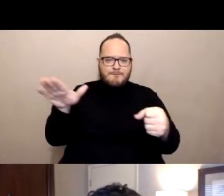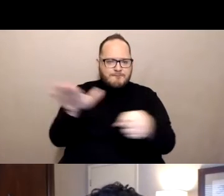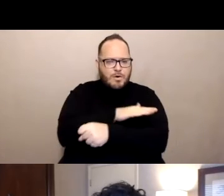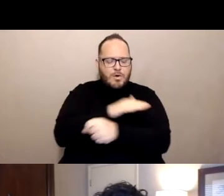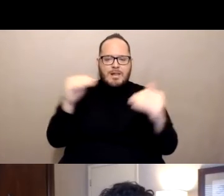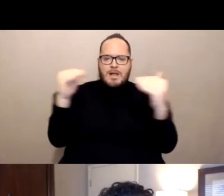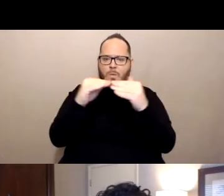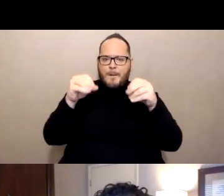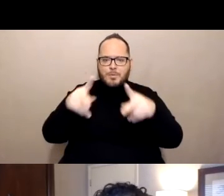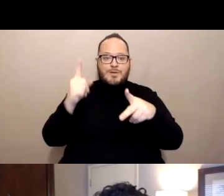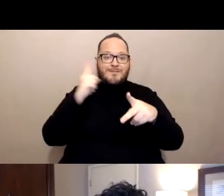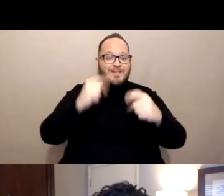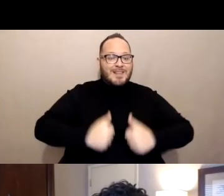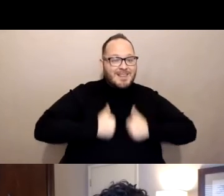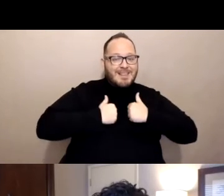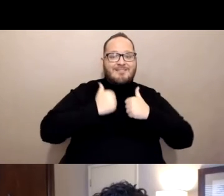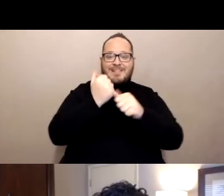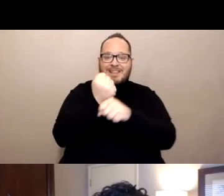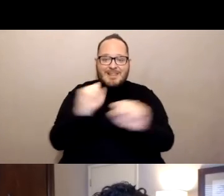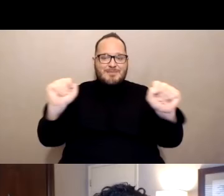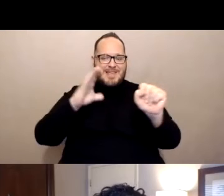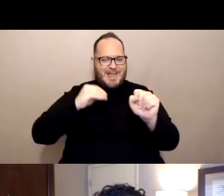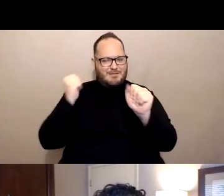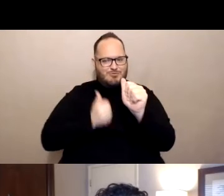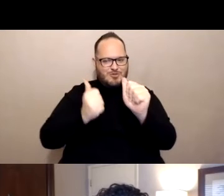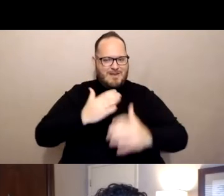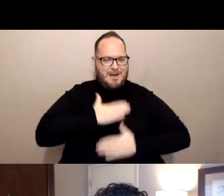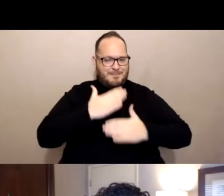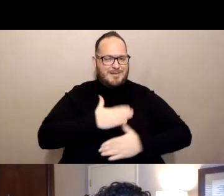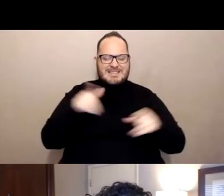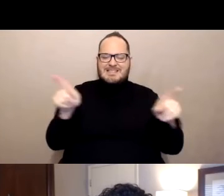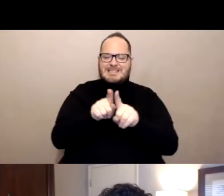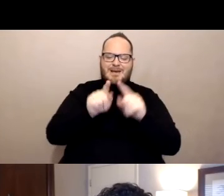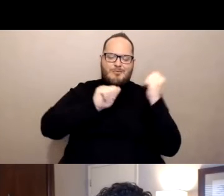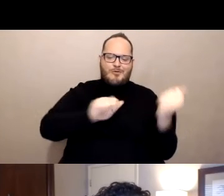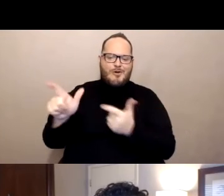and the pursuit of happiness as all Americans. And we work on this in a few different ways.